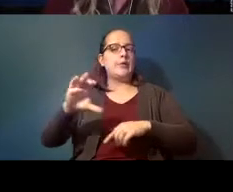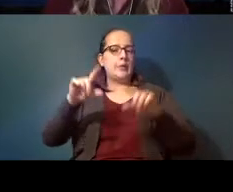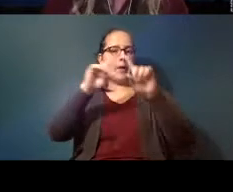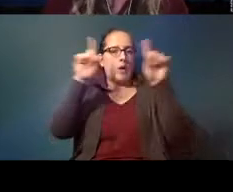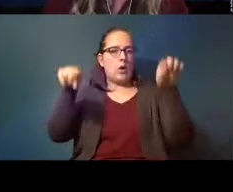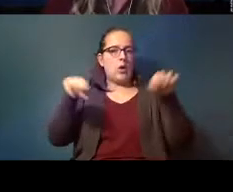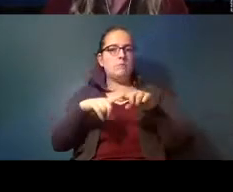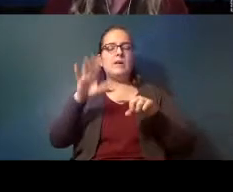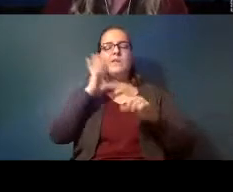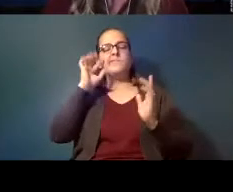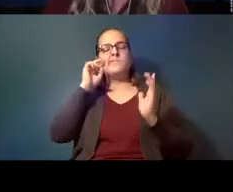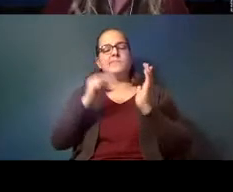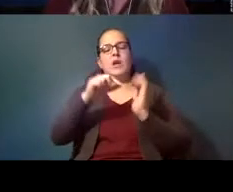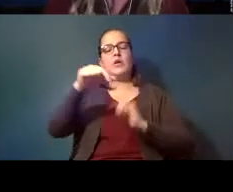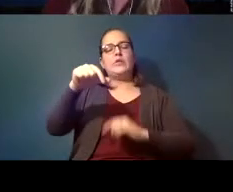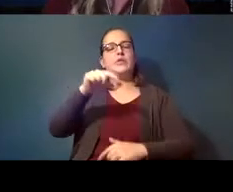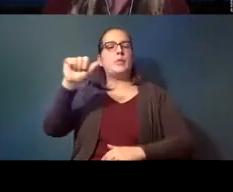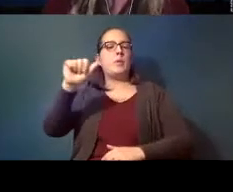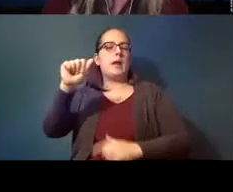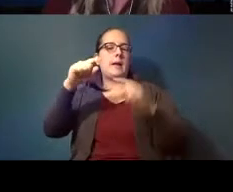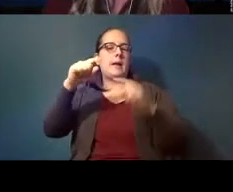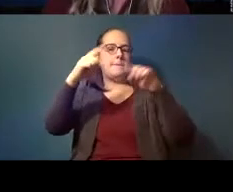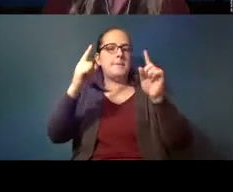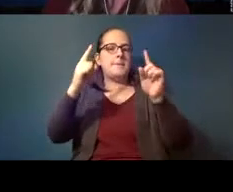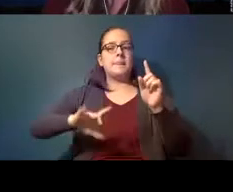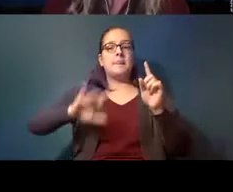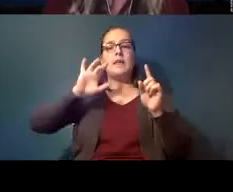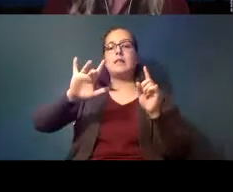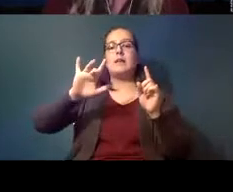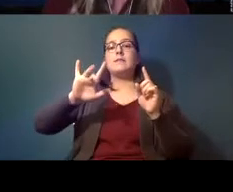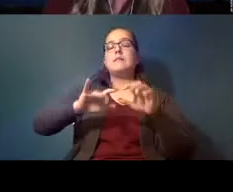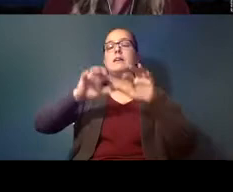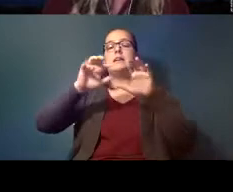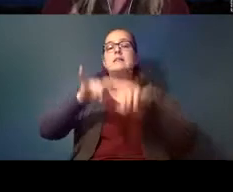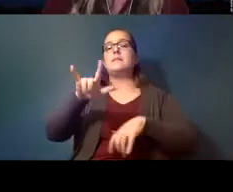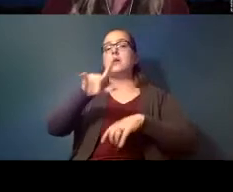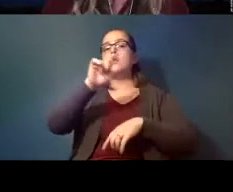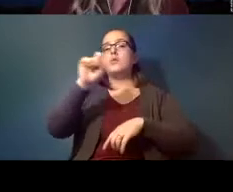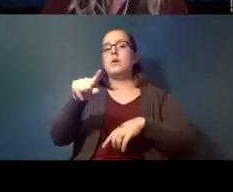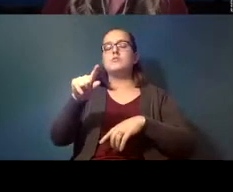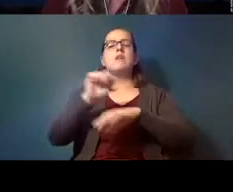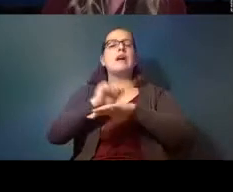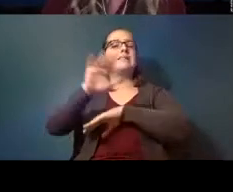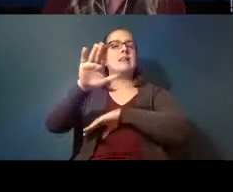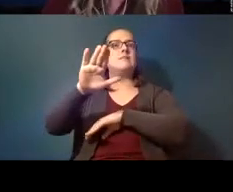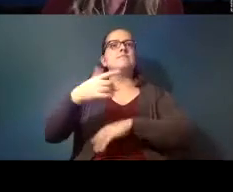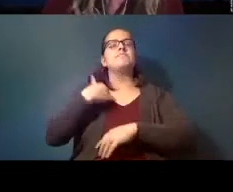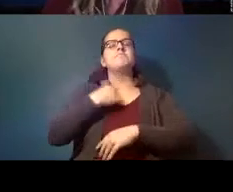a box click on it type your question there and send and we will automatically receive it